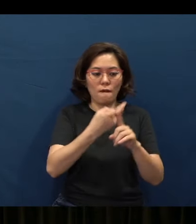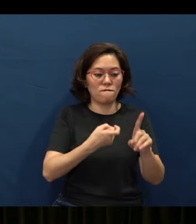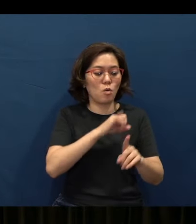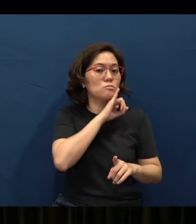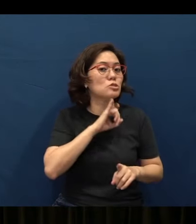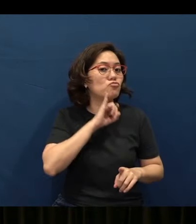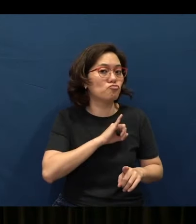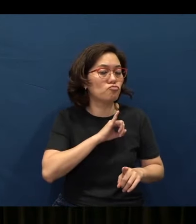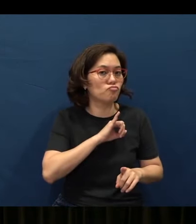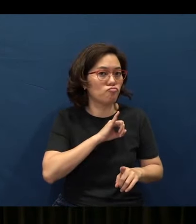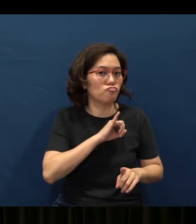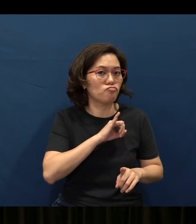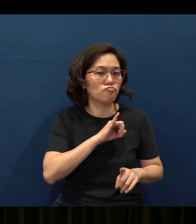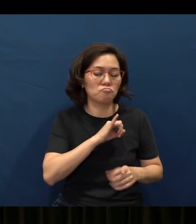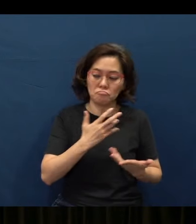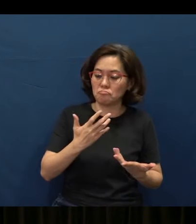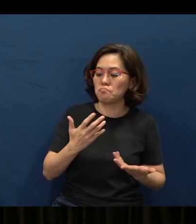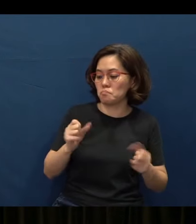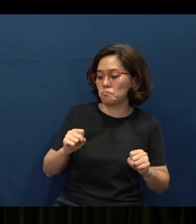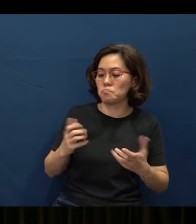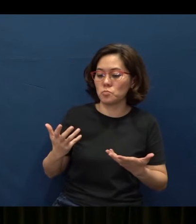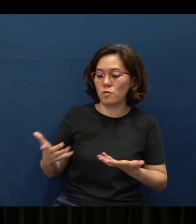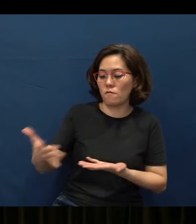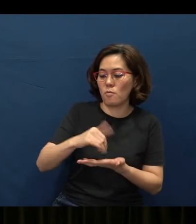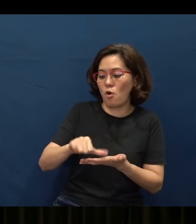there are also proverbs that are taken from other parts of the world -